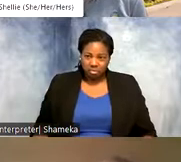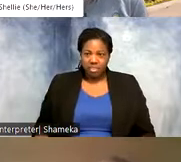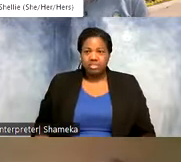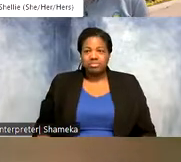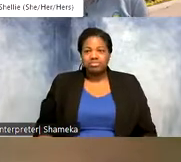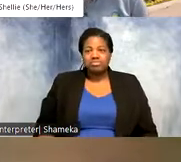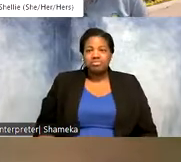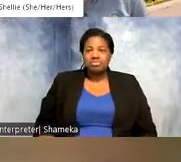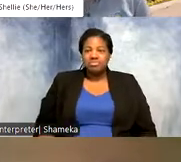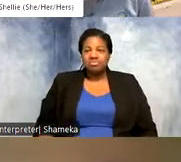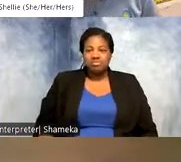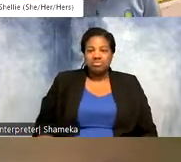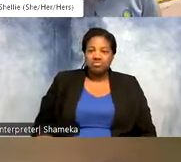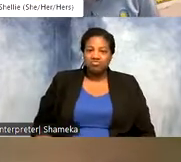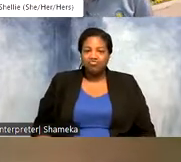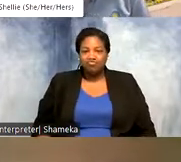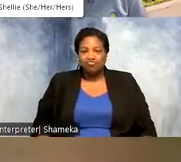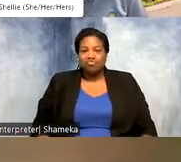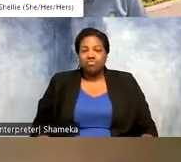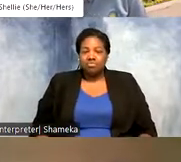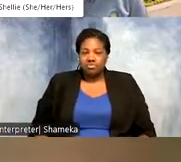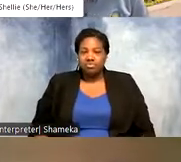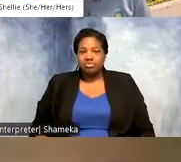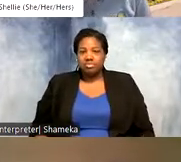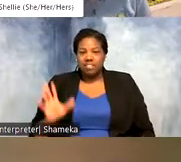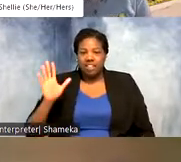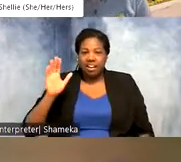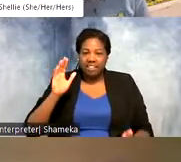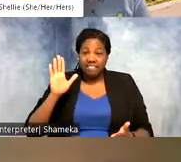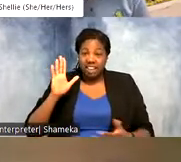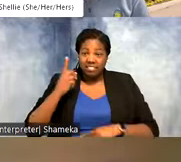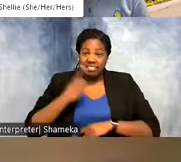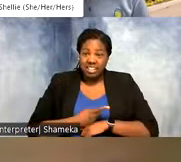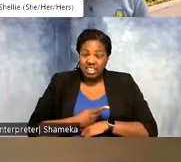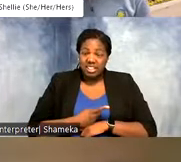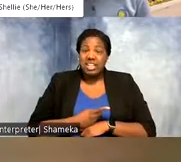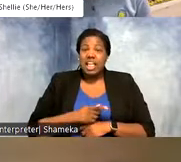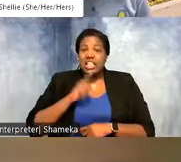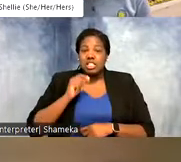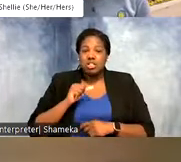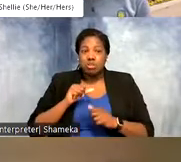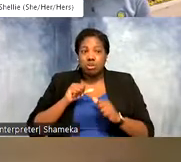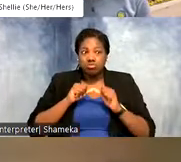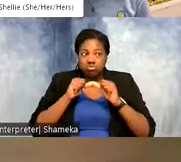Shellie: Isabelle got it! Absolutely! >>Allie: Yeah five days, so this bird flew for five days straight